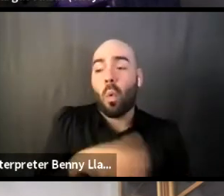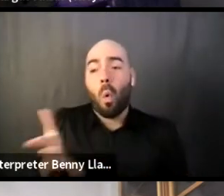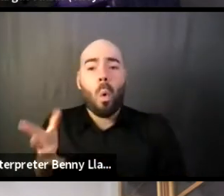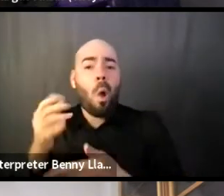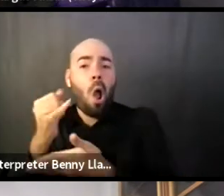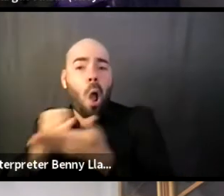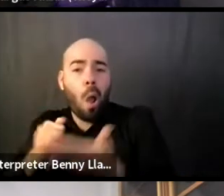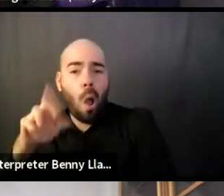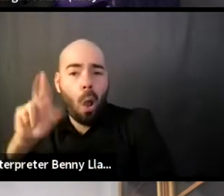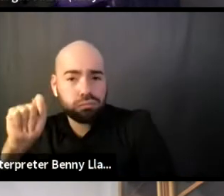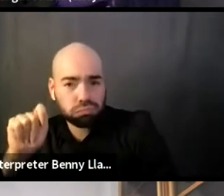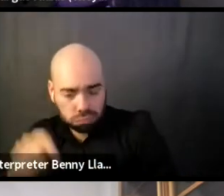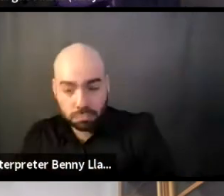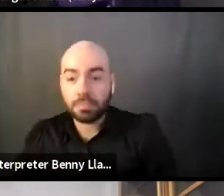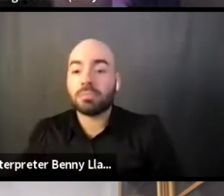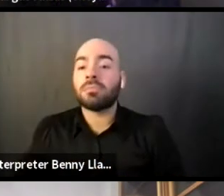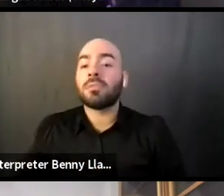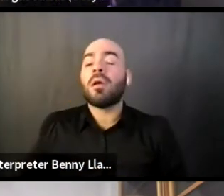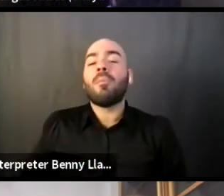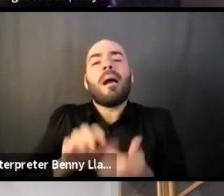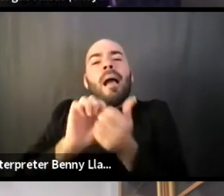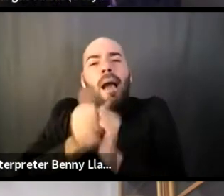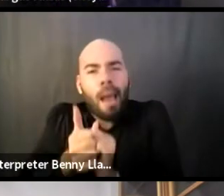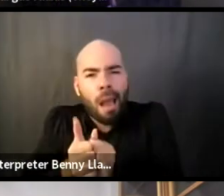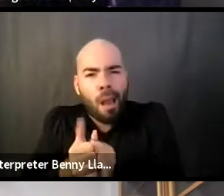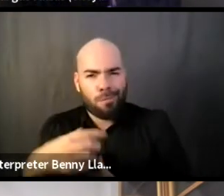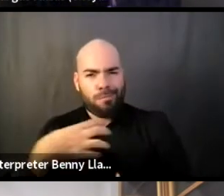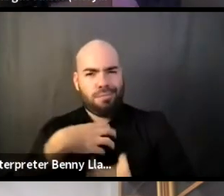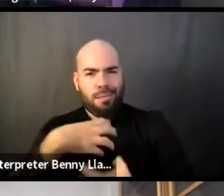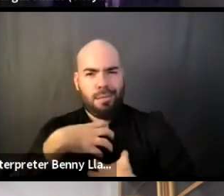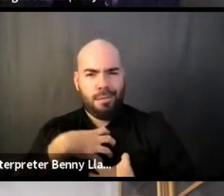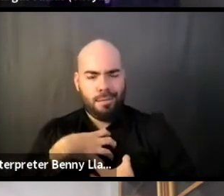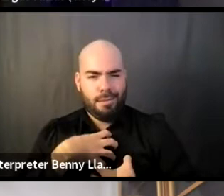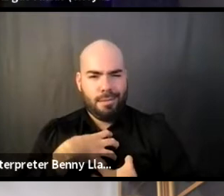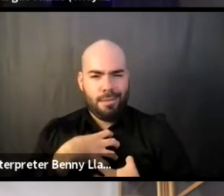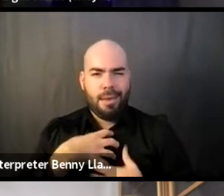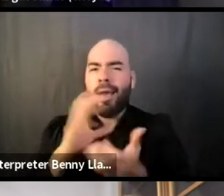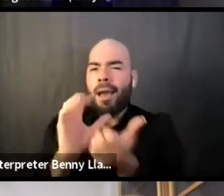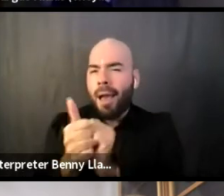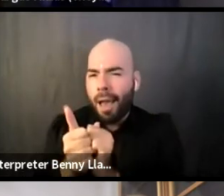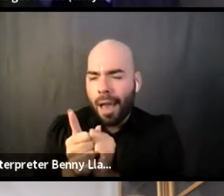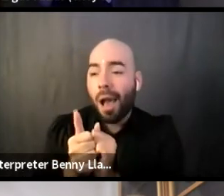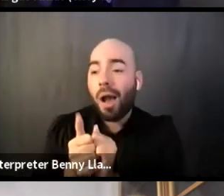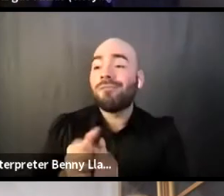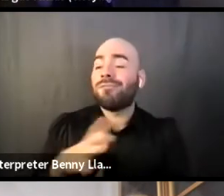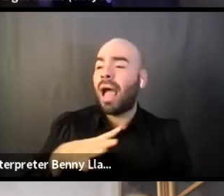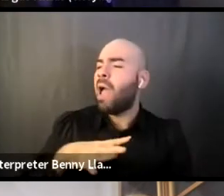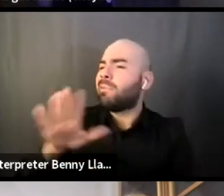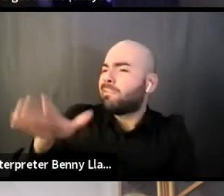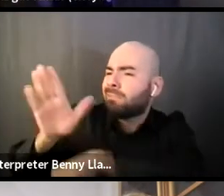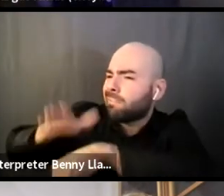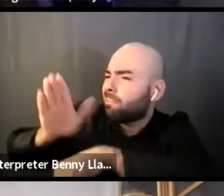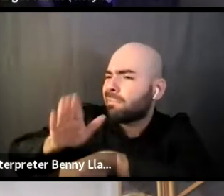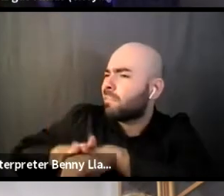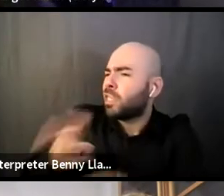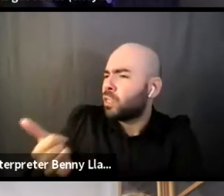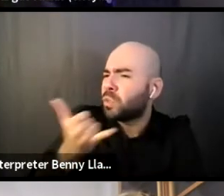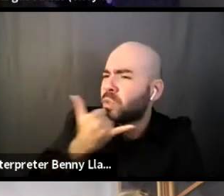of that grievance and then being able to gauge how someone responds to it, if it's worth continuing a conversation.